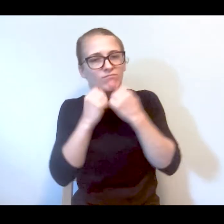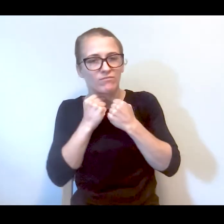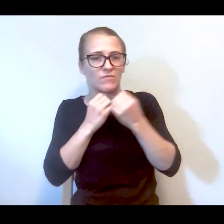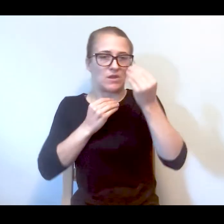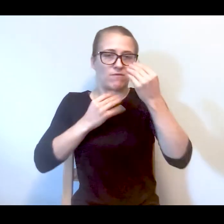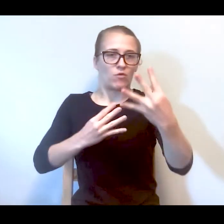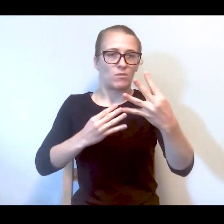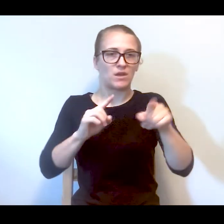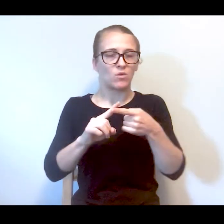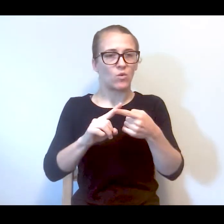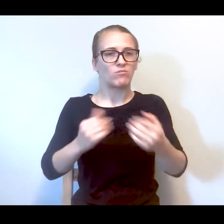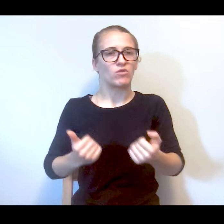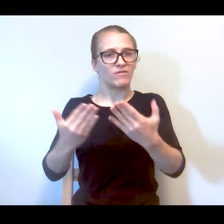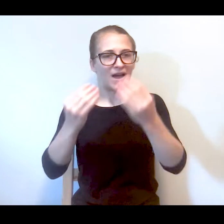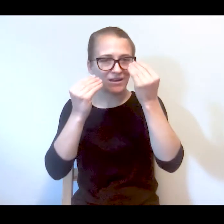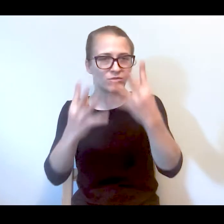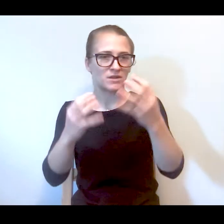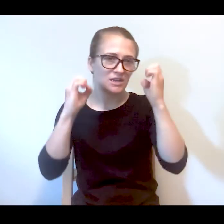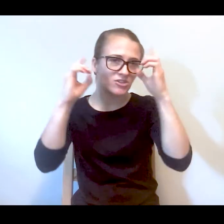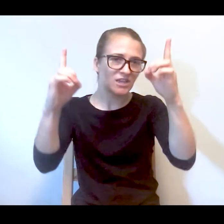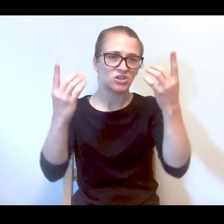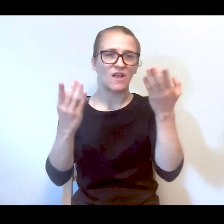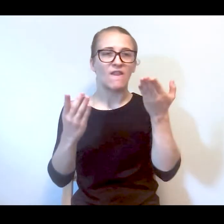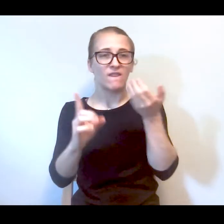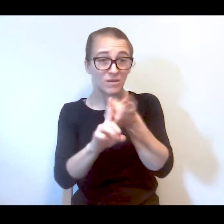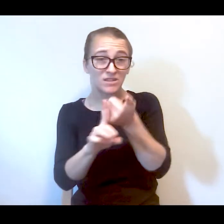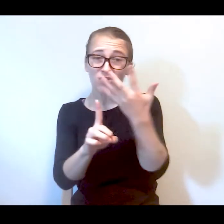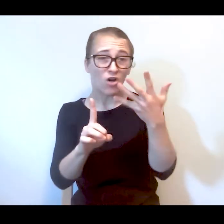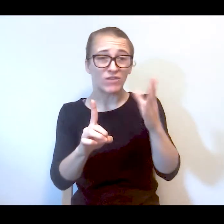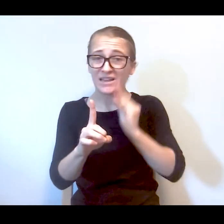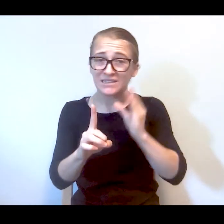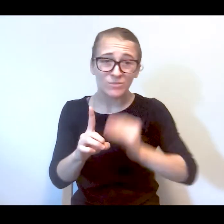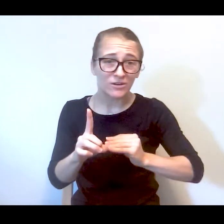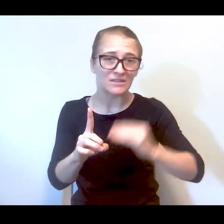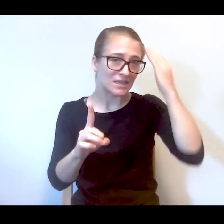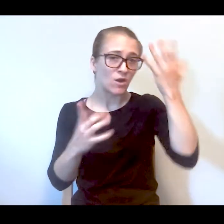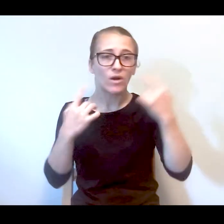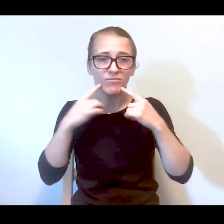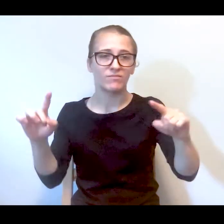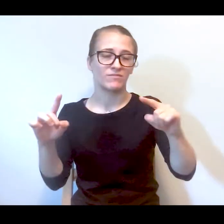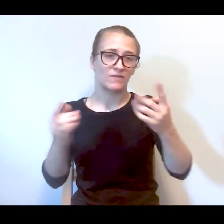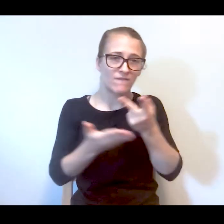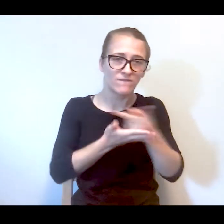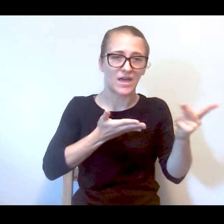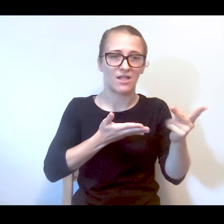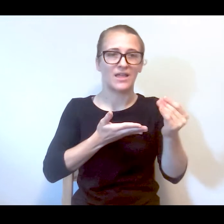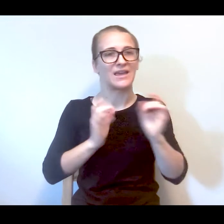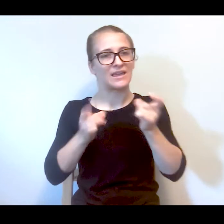informant when giving information because they've been there before, they know some things that have worked for them, and they can give more valued